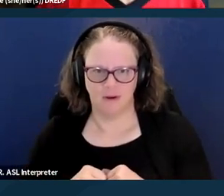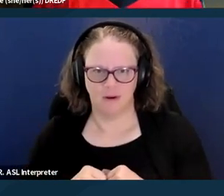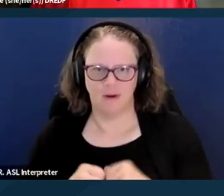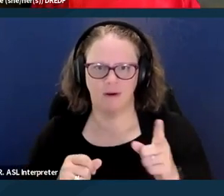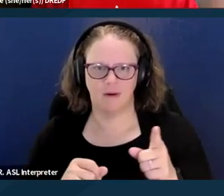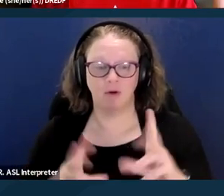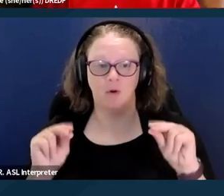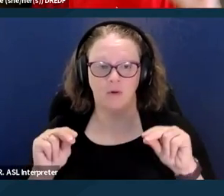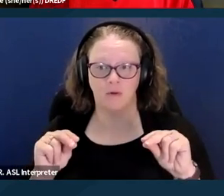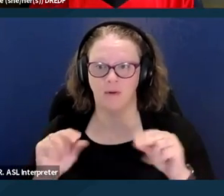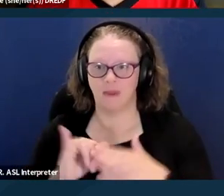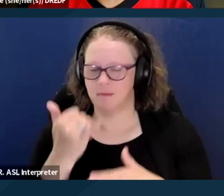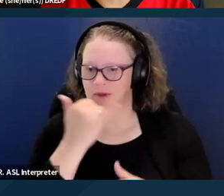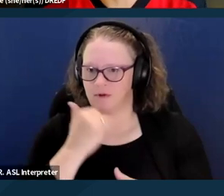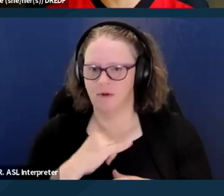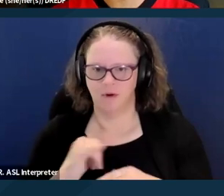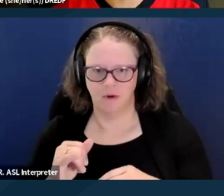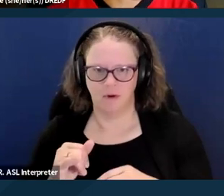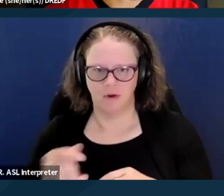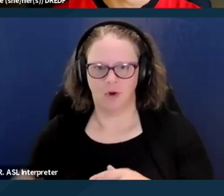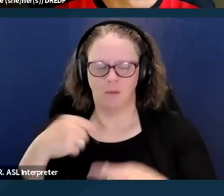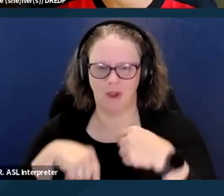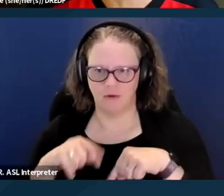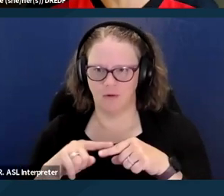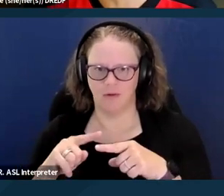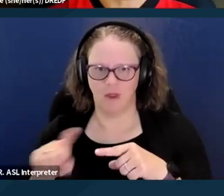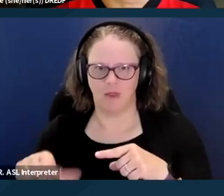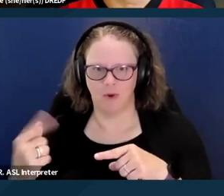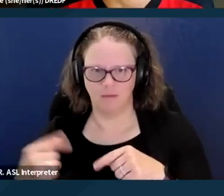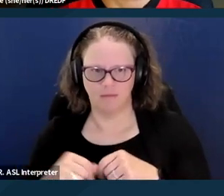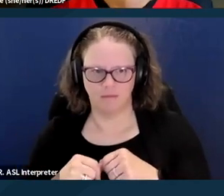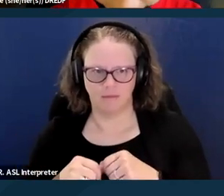Oh no, it's my fault. Go back to the, go back to the one you were at. I'm sorry, thank you Ally.